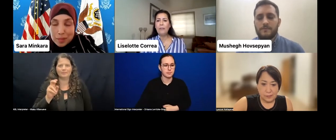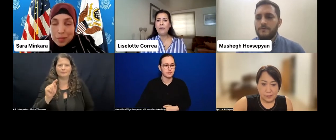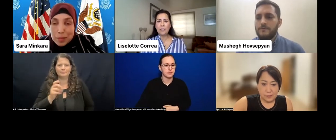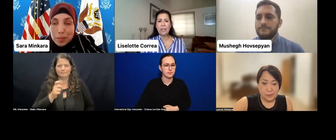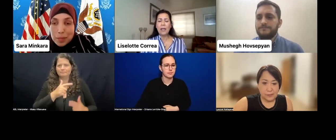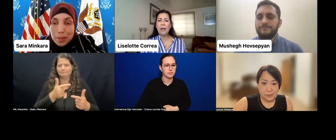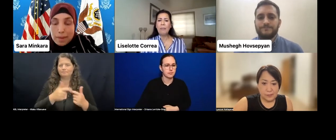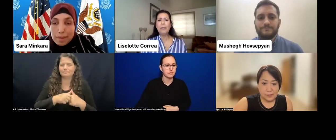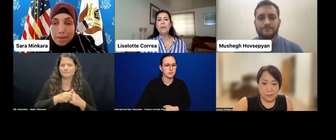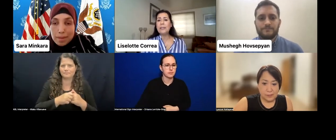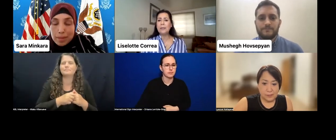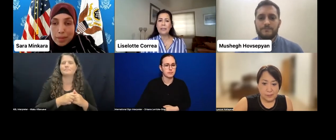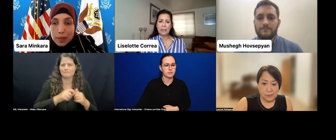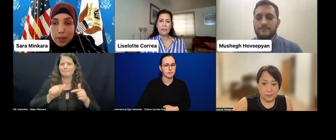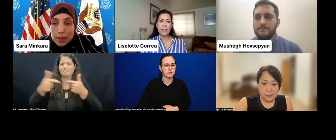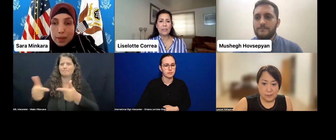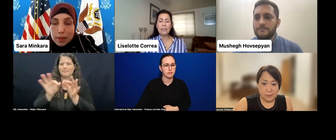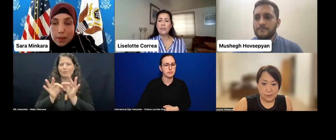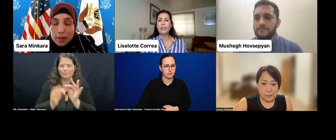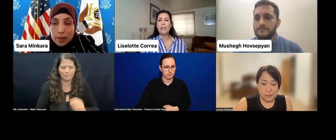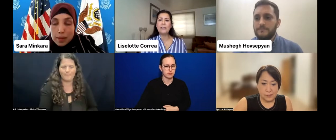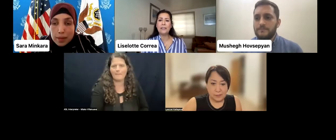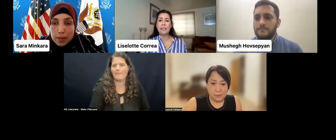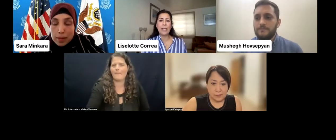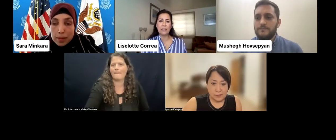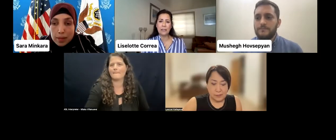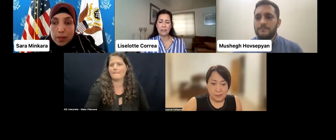First, people with disabilities face structural disadvantages,